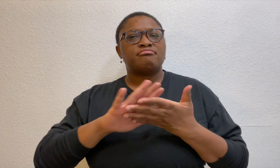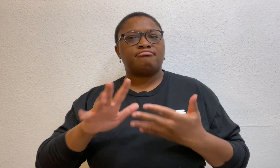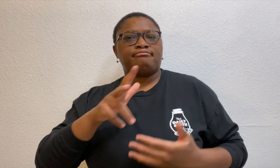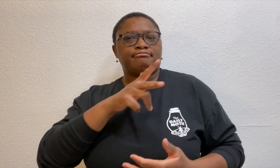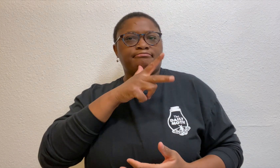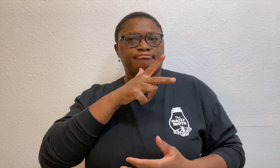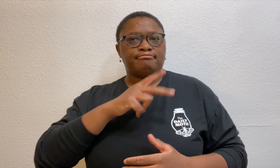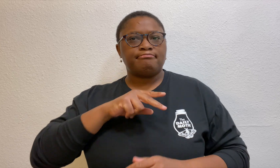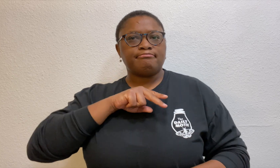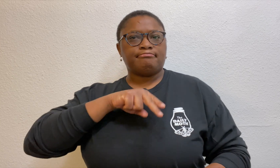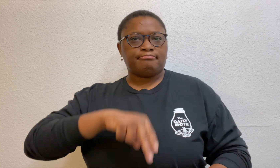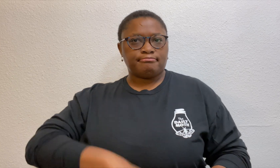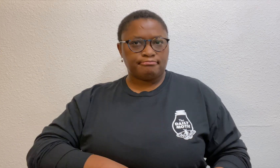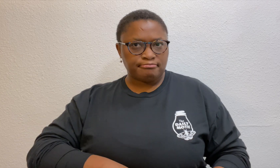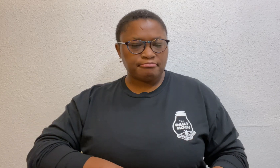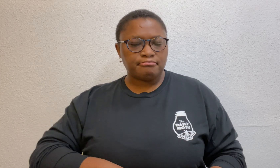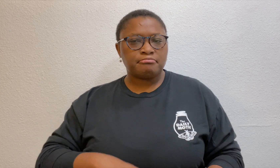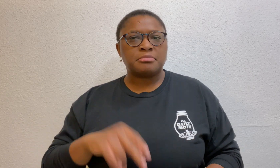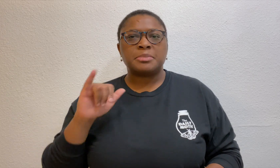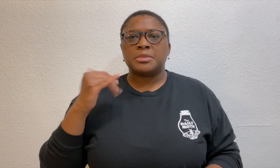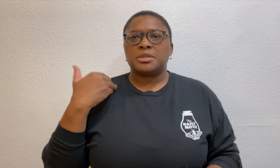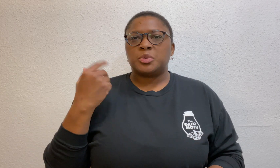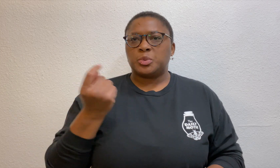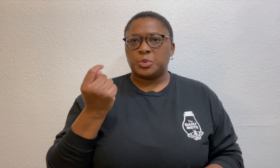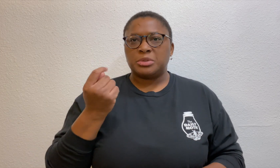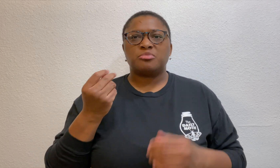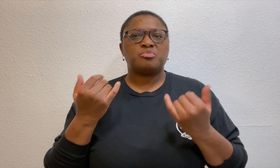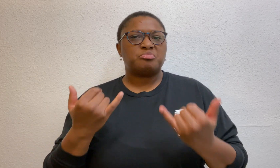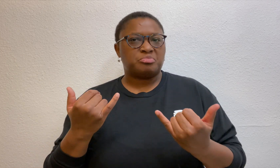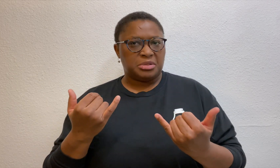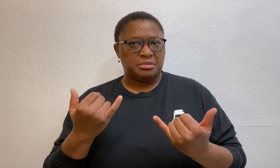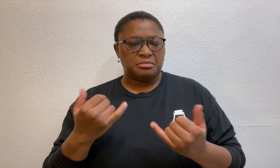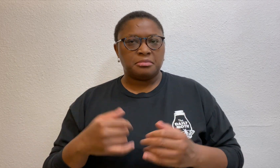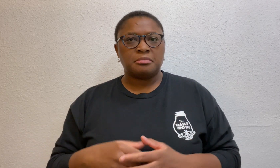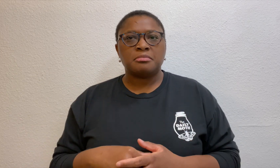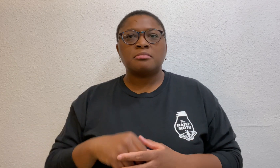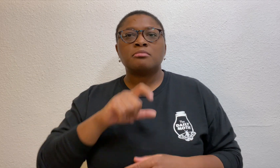He wore nice clothes just like on Tuesday.